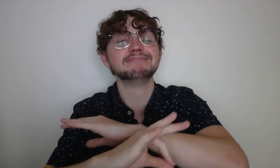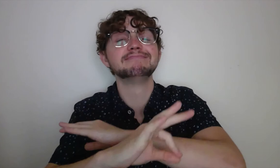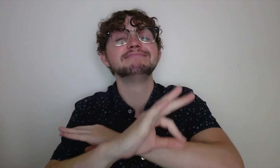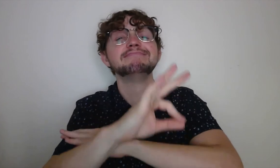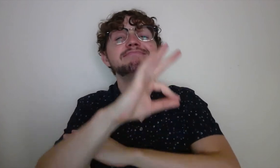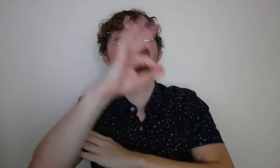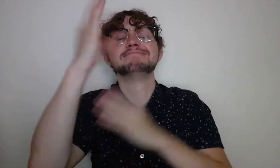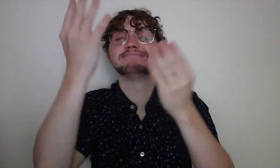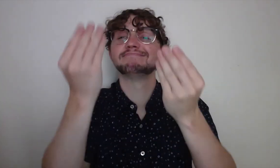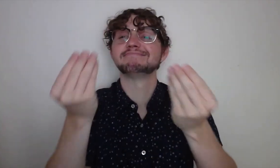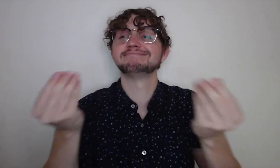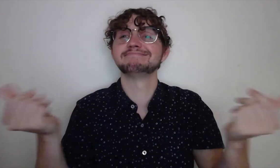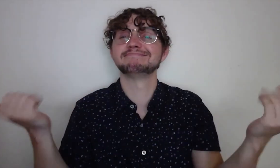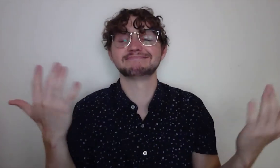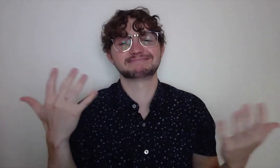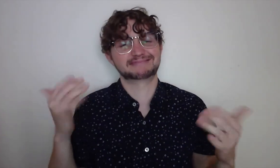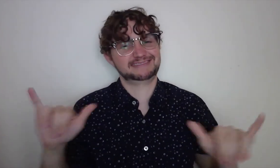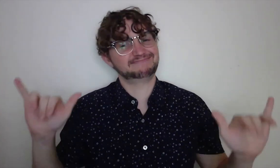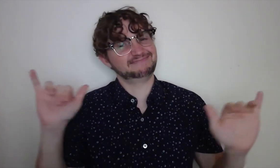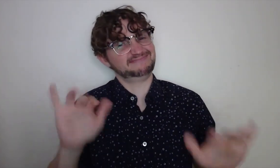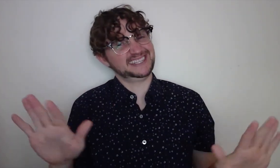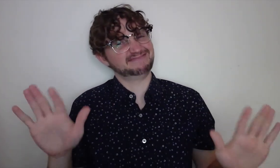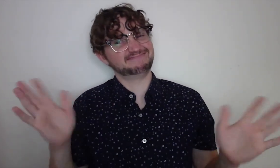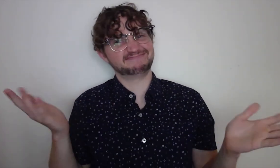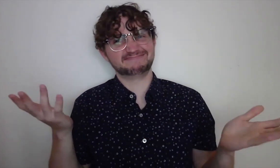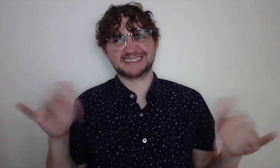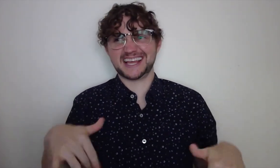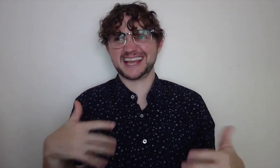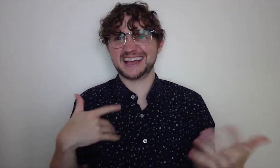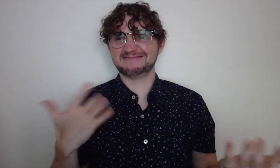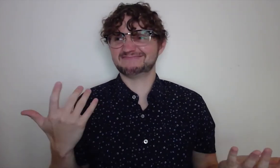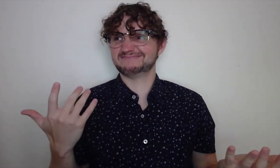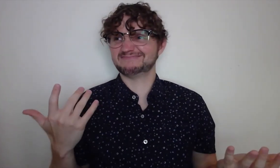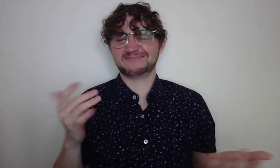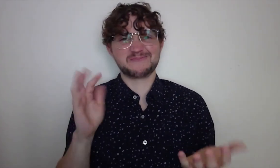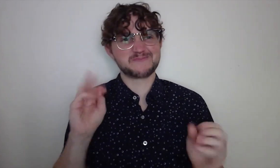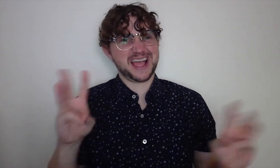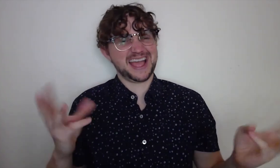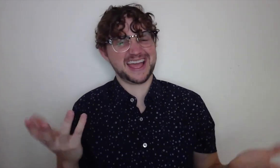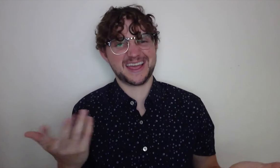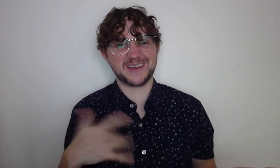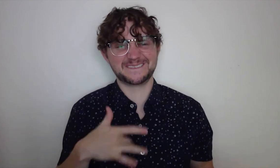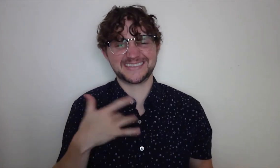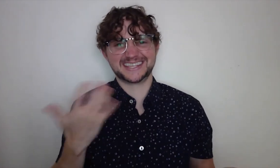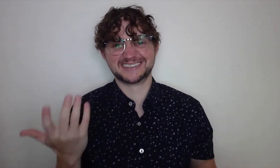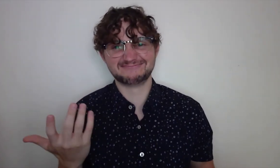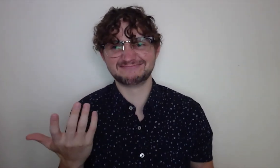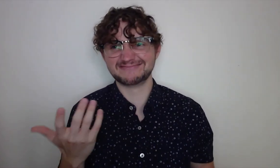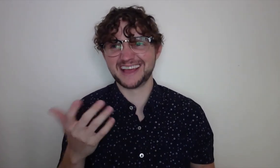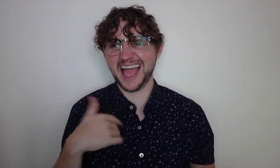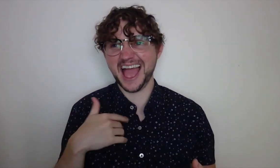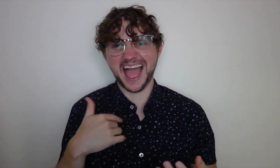first on site the first to set up and capture my spot and I began to take